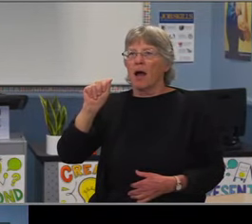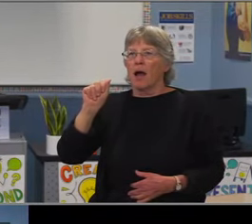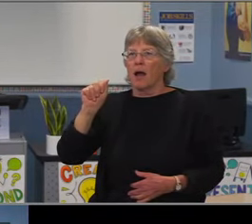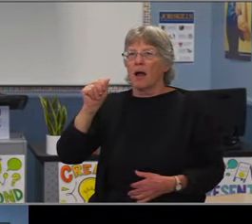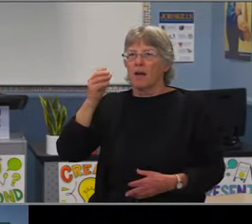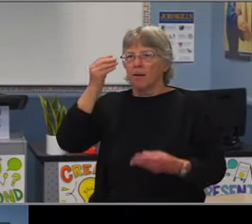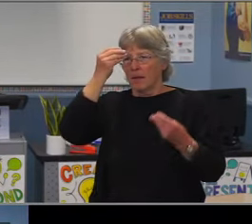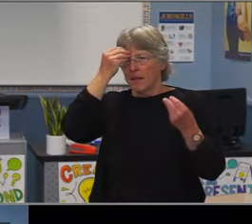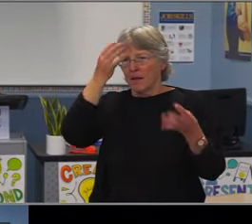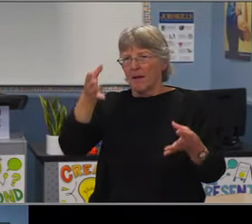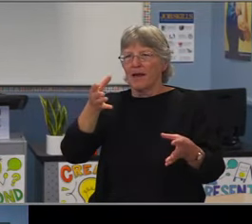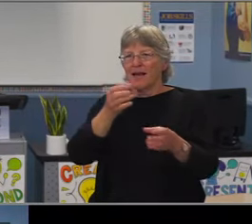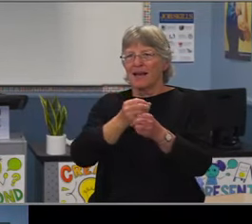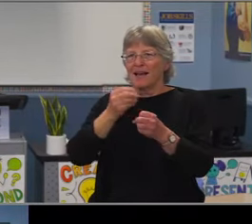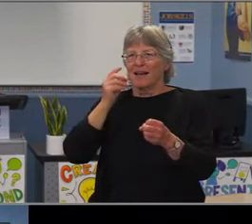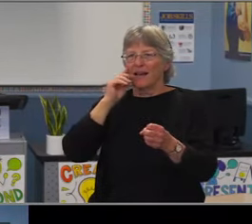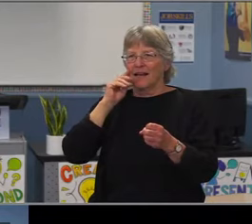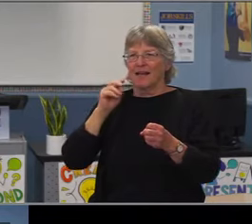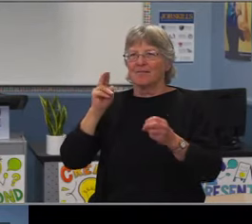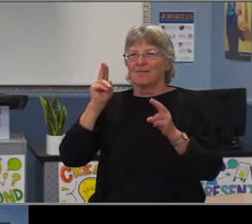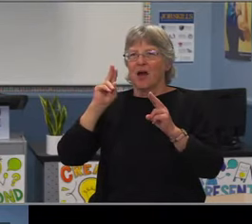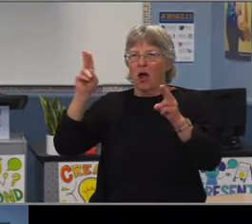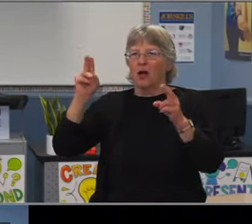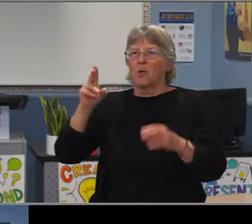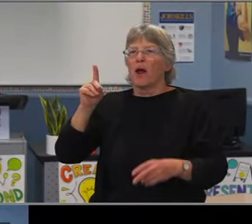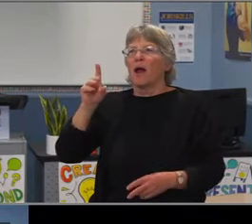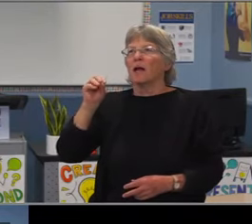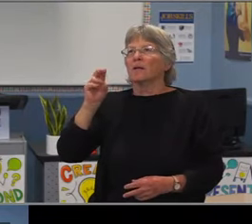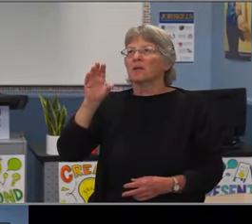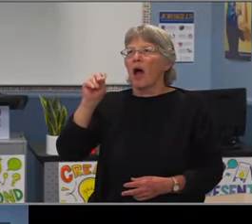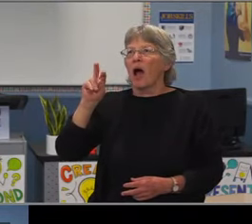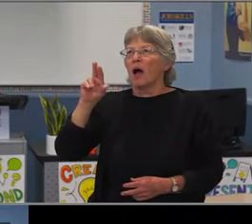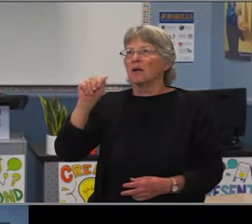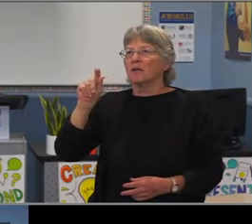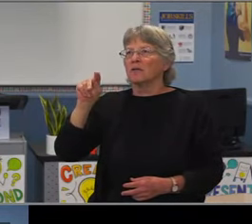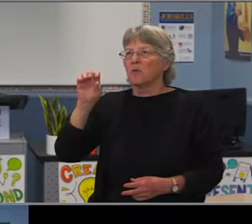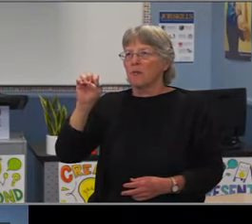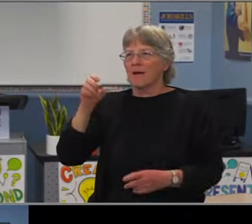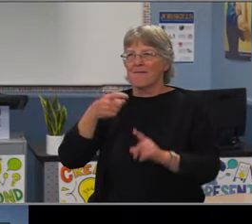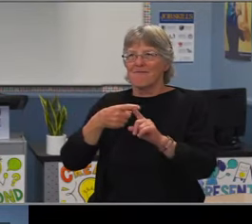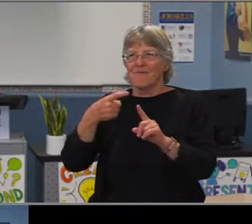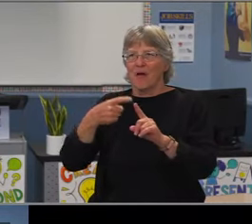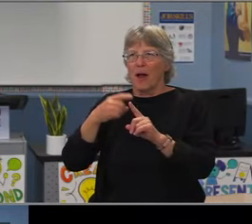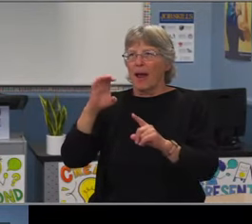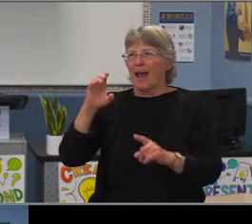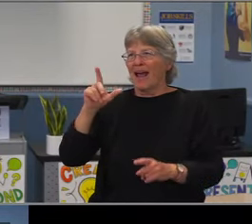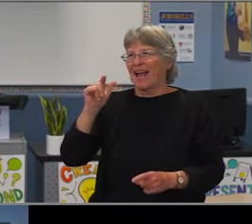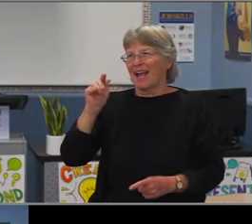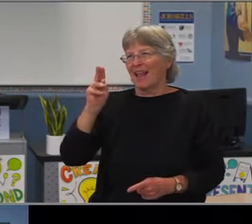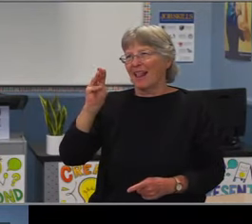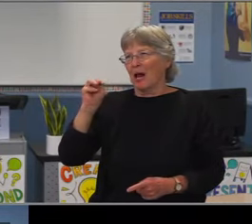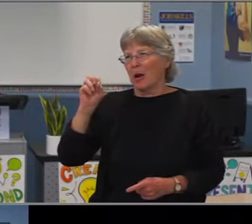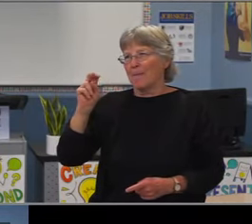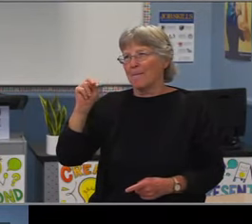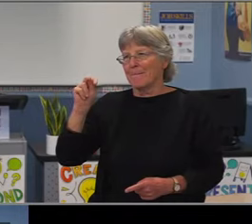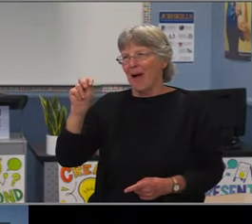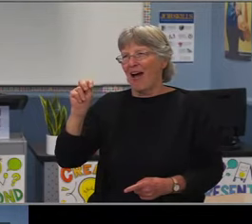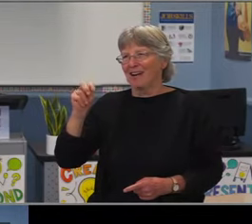A-G completion, passing rates in math, English, college attendance, and also the program reporting lines